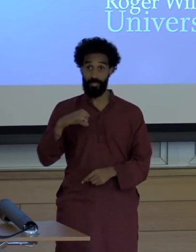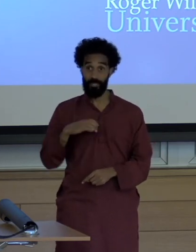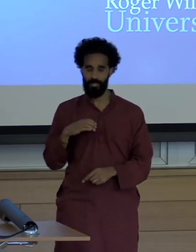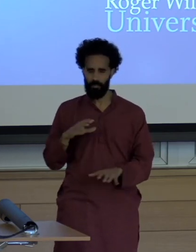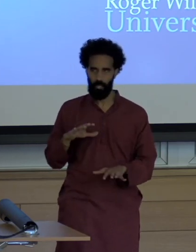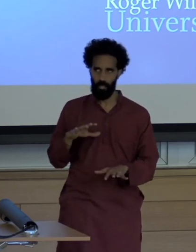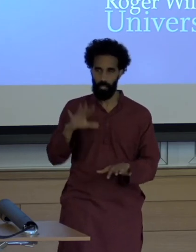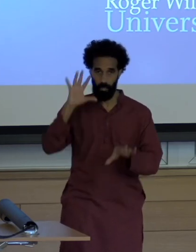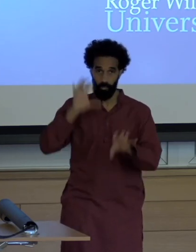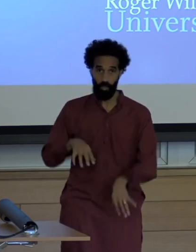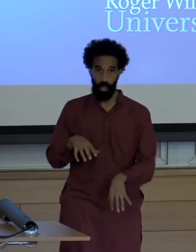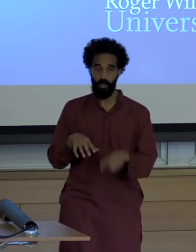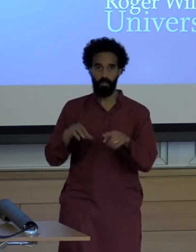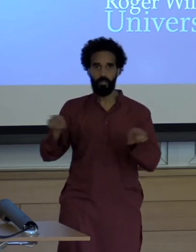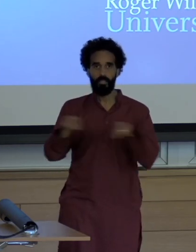Imagine my horror, right?